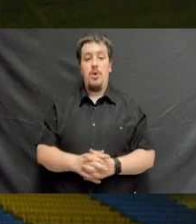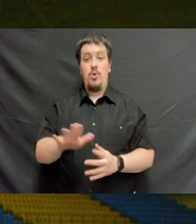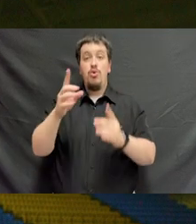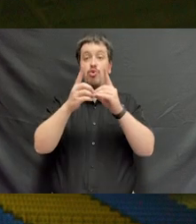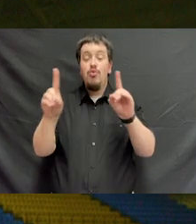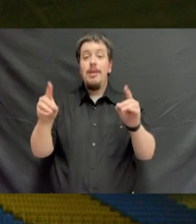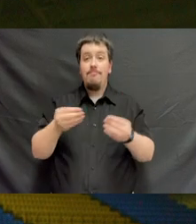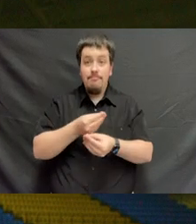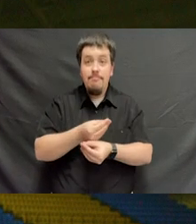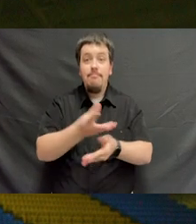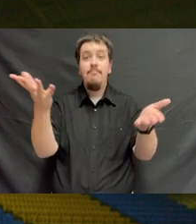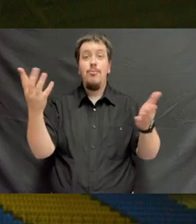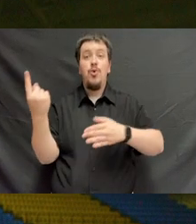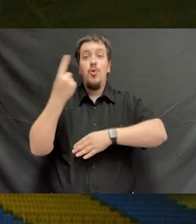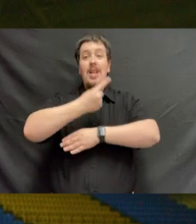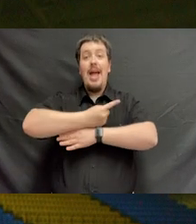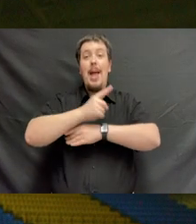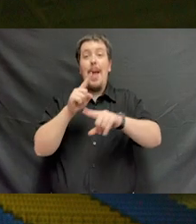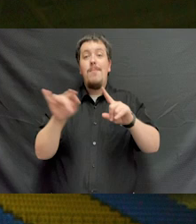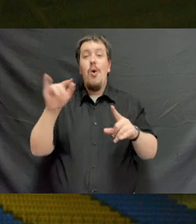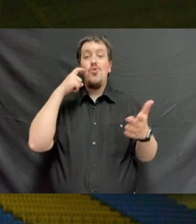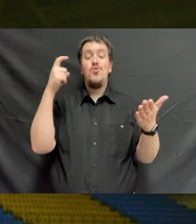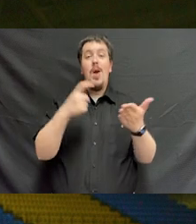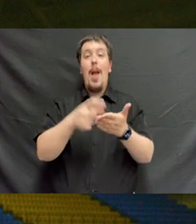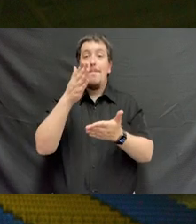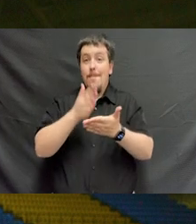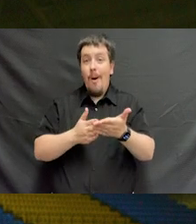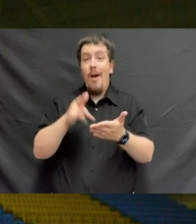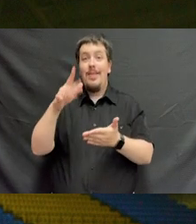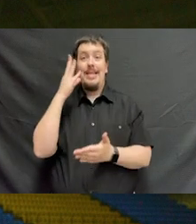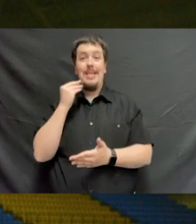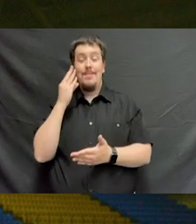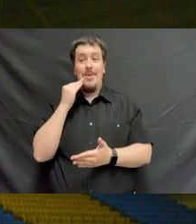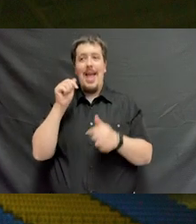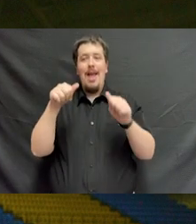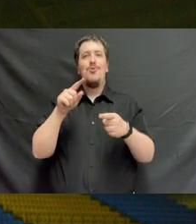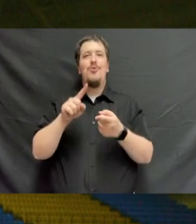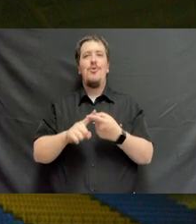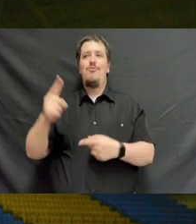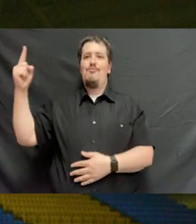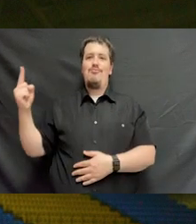Your degree is being conferred today, but I also recognize that part of the commencement experience is being able to walk across the stage.